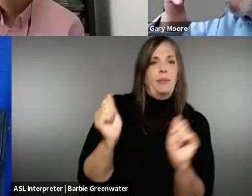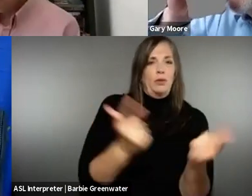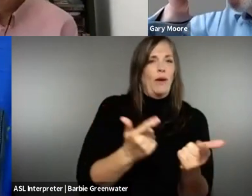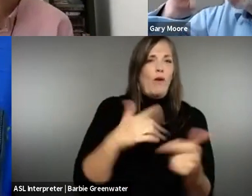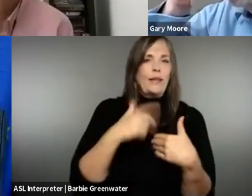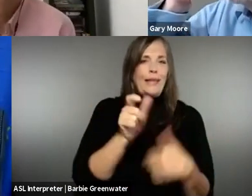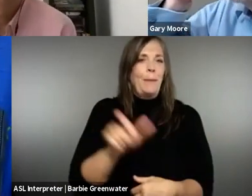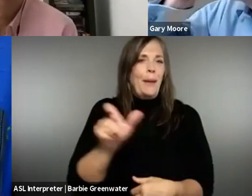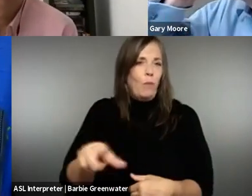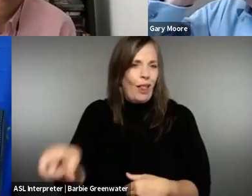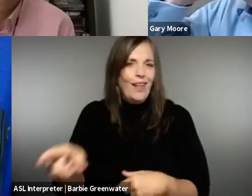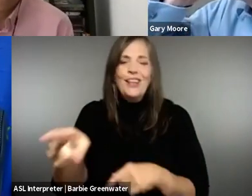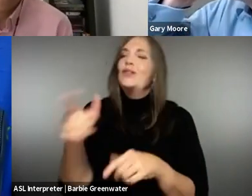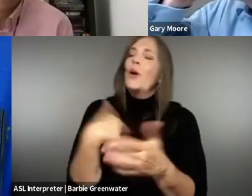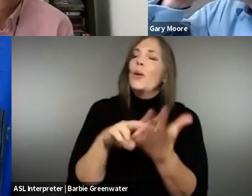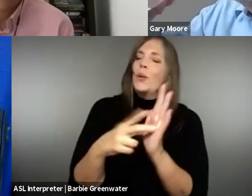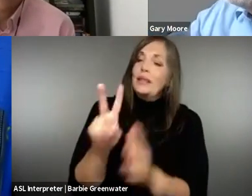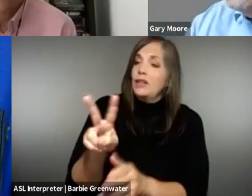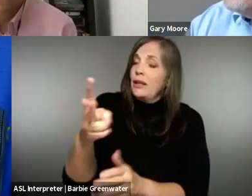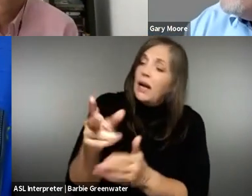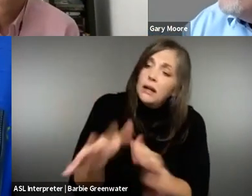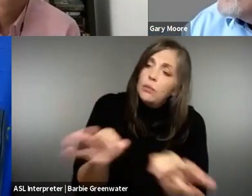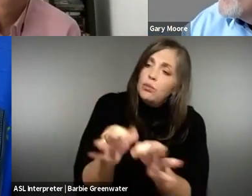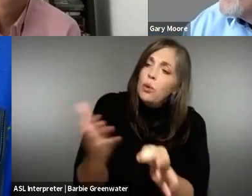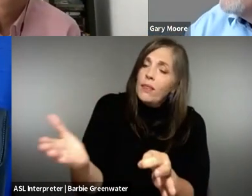thing? You can't say people now because everyone else has said that.